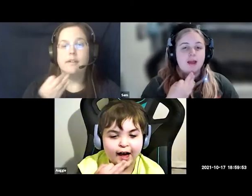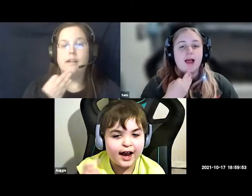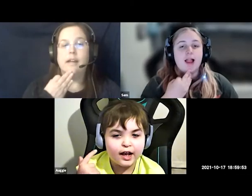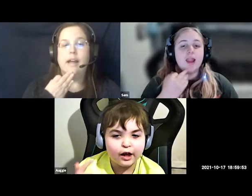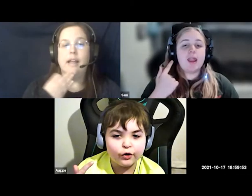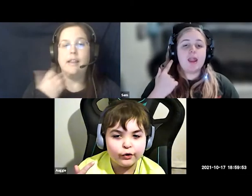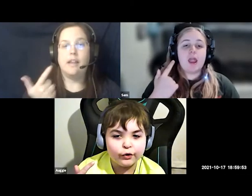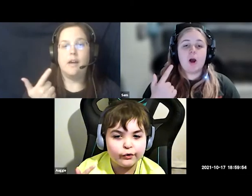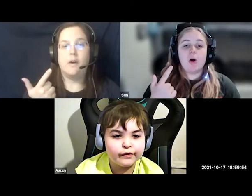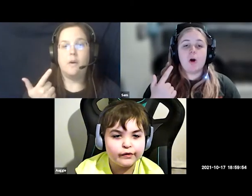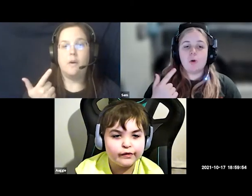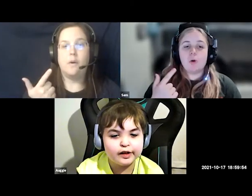hello